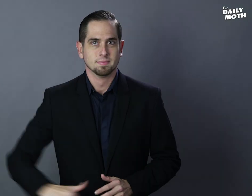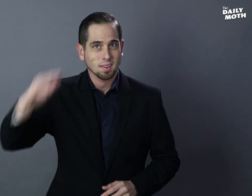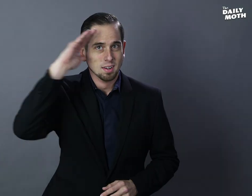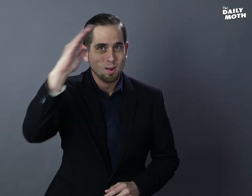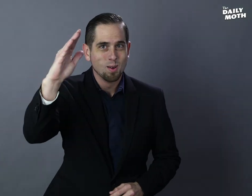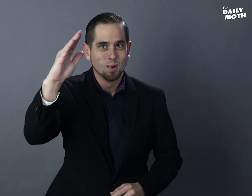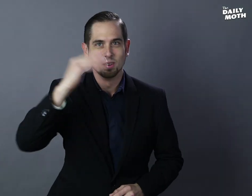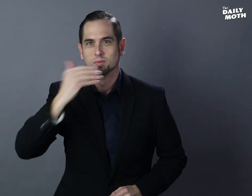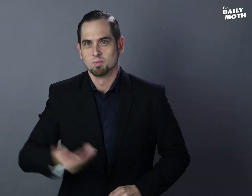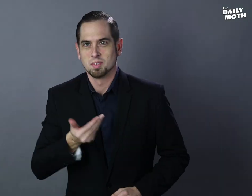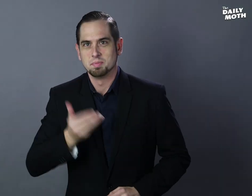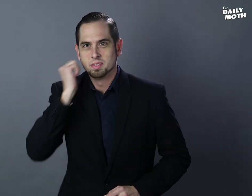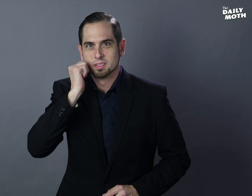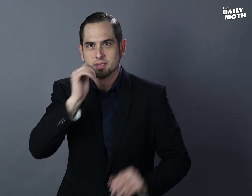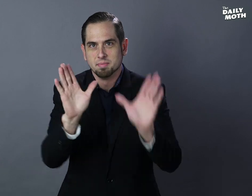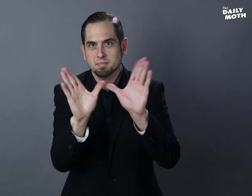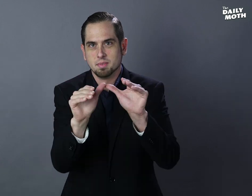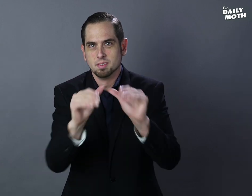Hello, welcome to the Daily Moth.